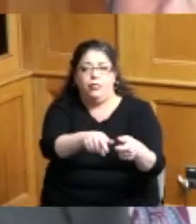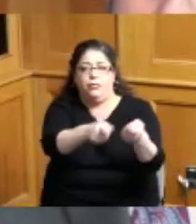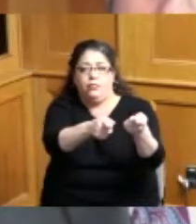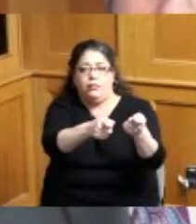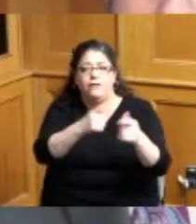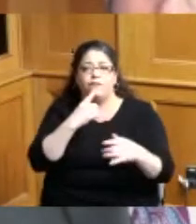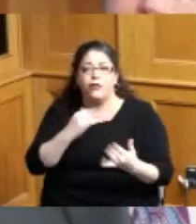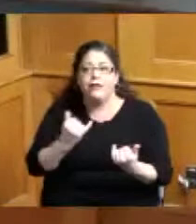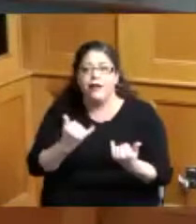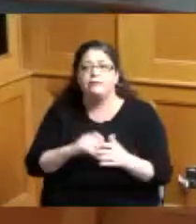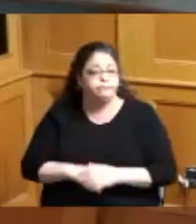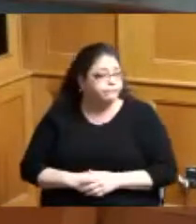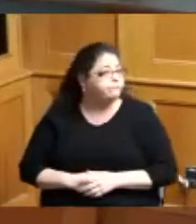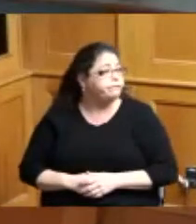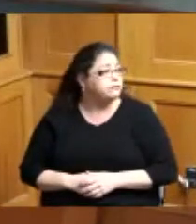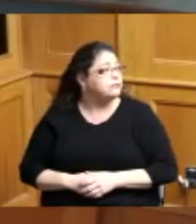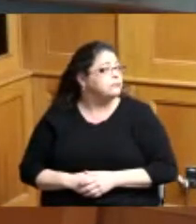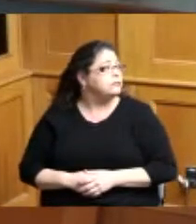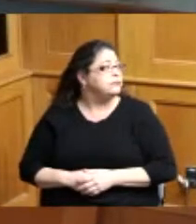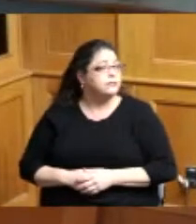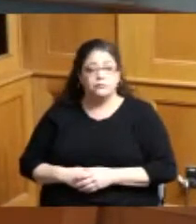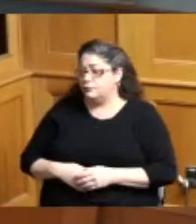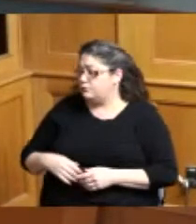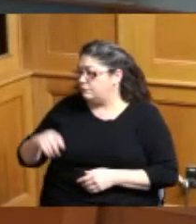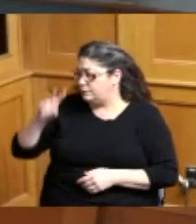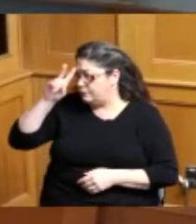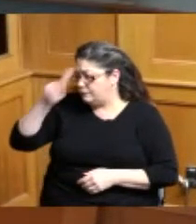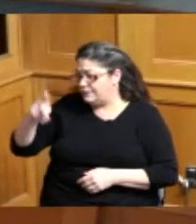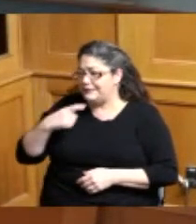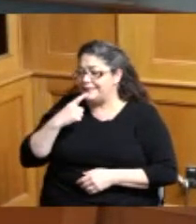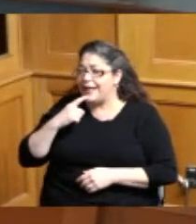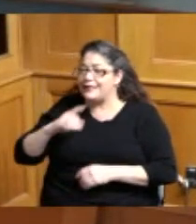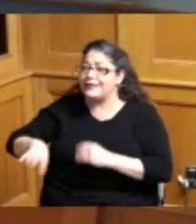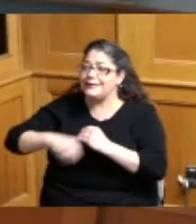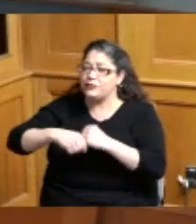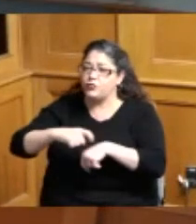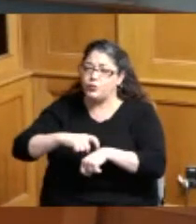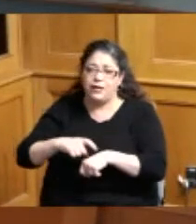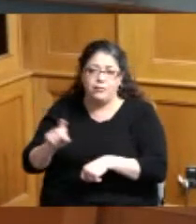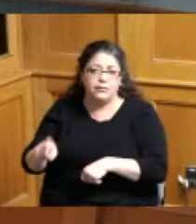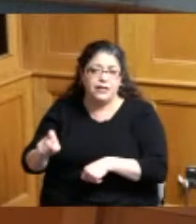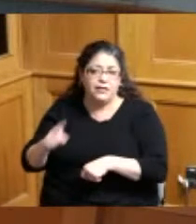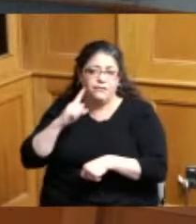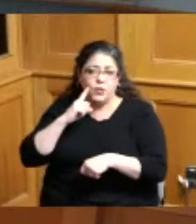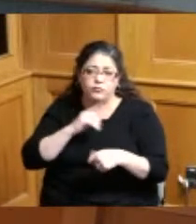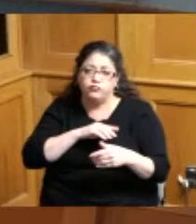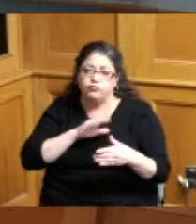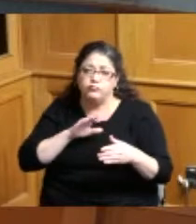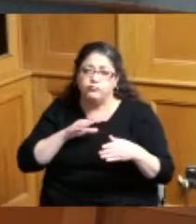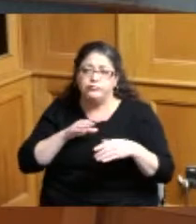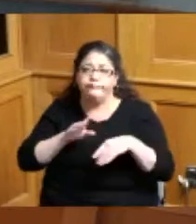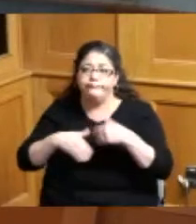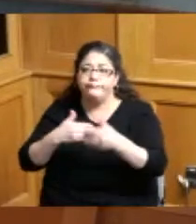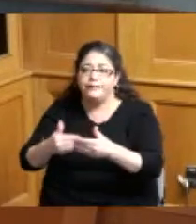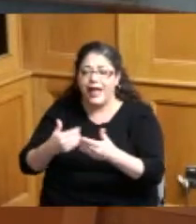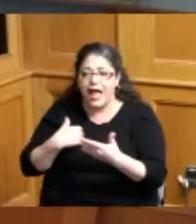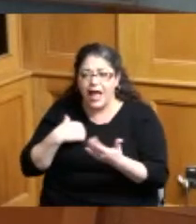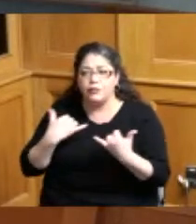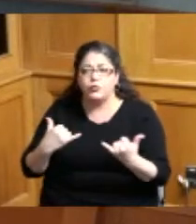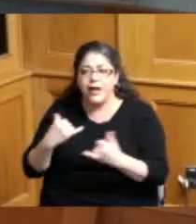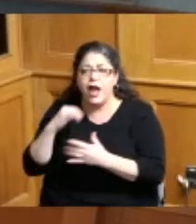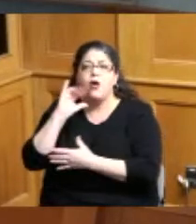okay yeah I'm in agreement with additional time one I learned a lot more today about what